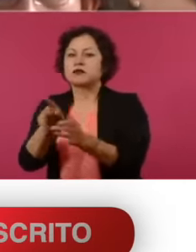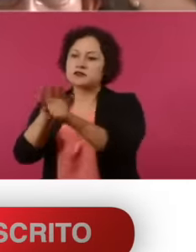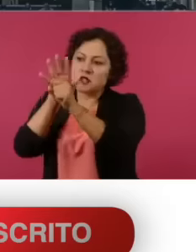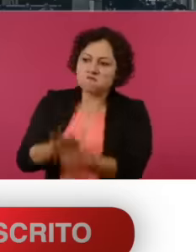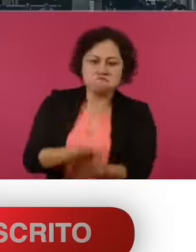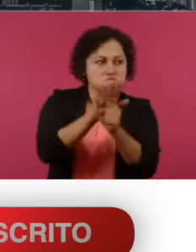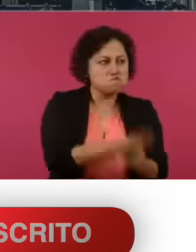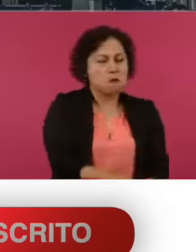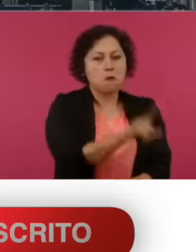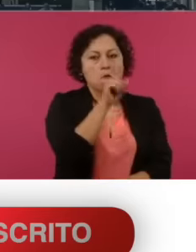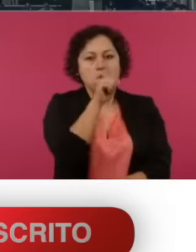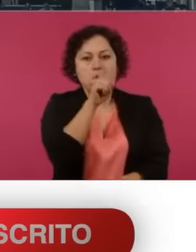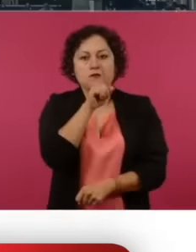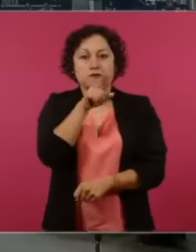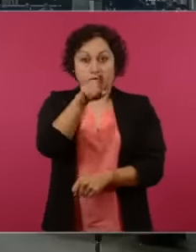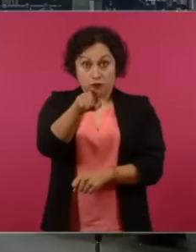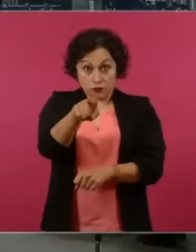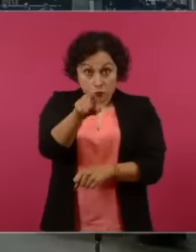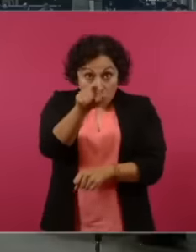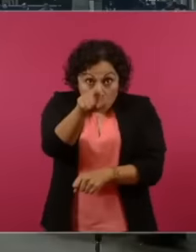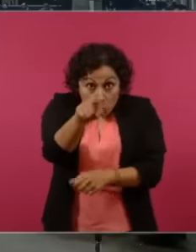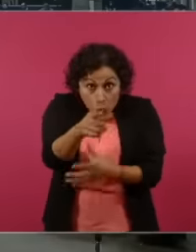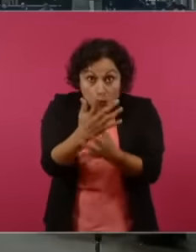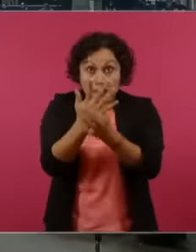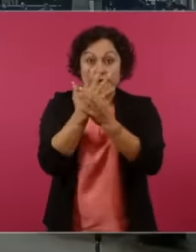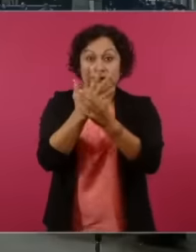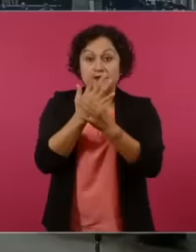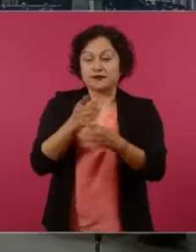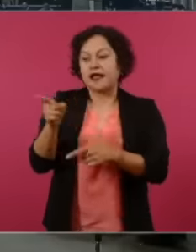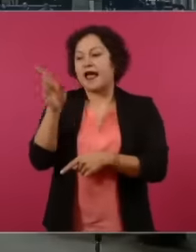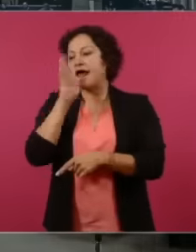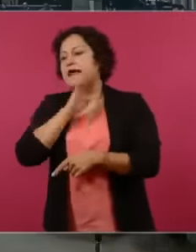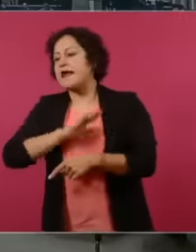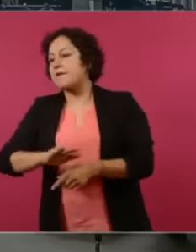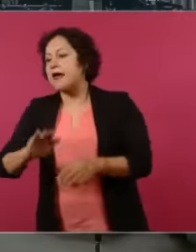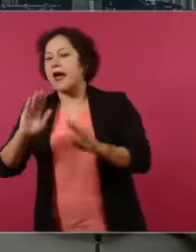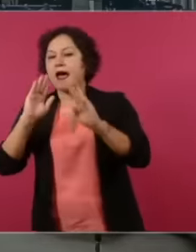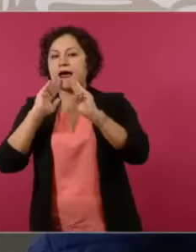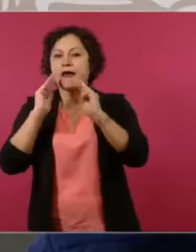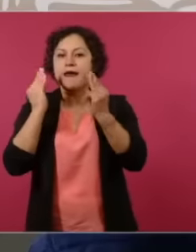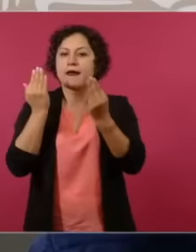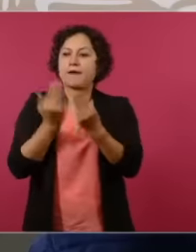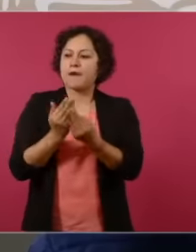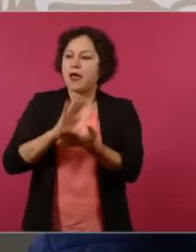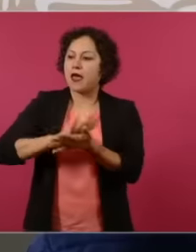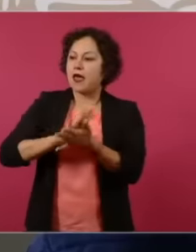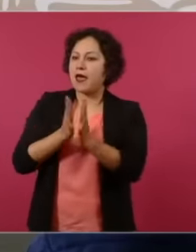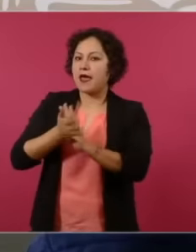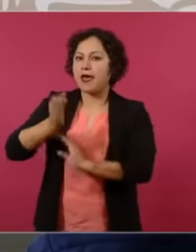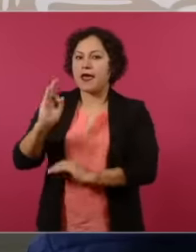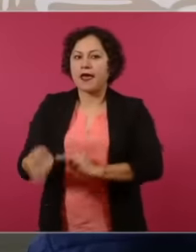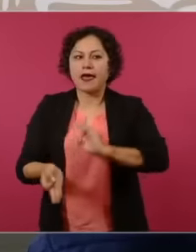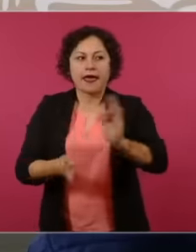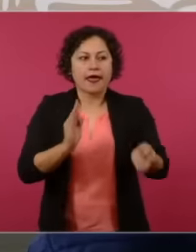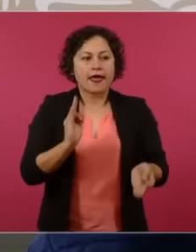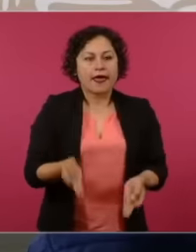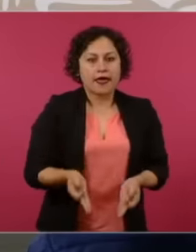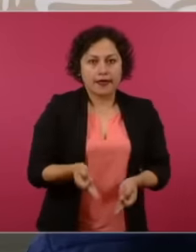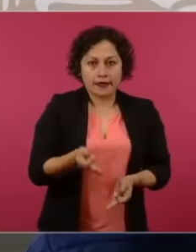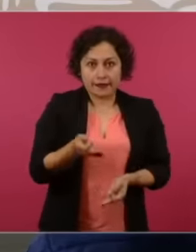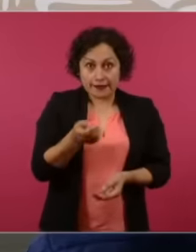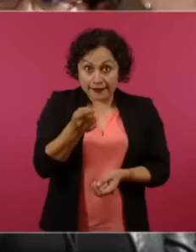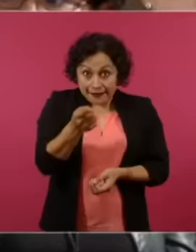. He says look how these are amafi Aron and they accepted a pact those pacts are the one's